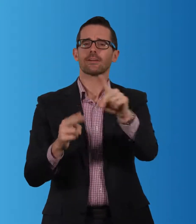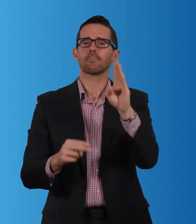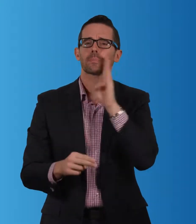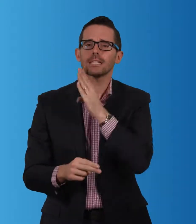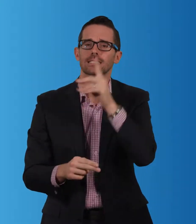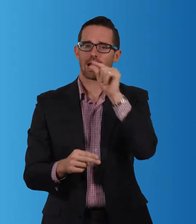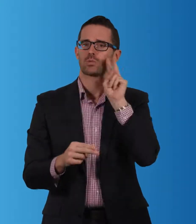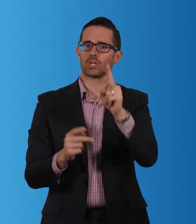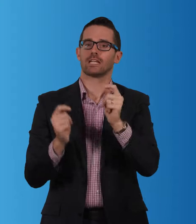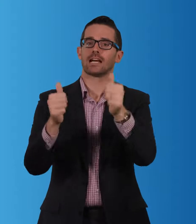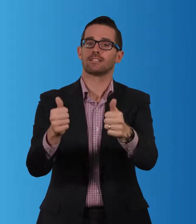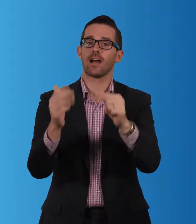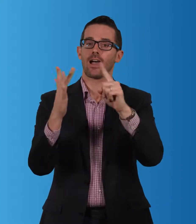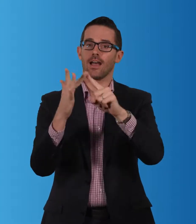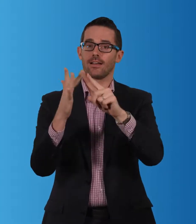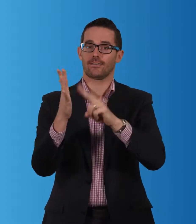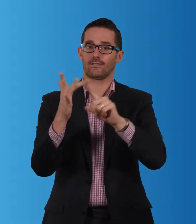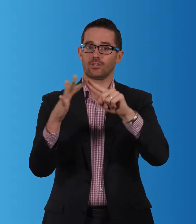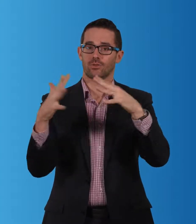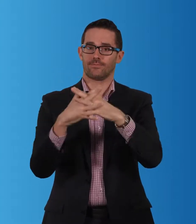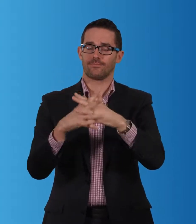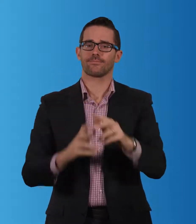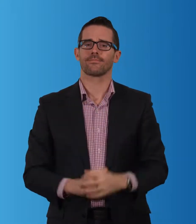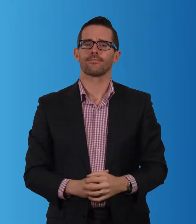It will then be available online on iview.